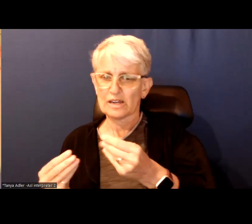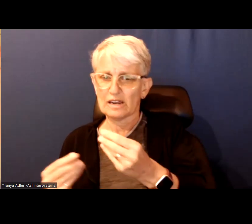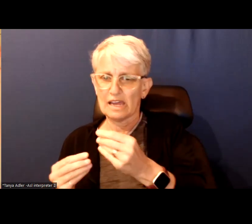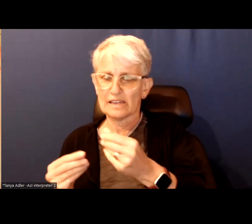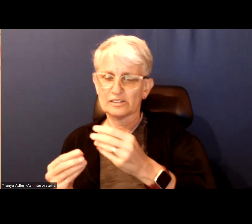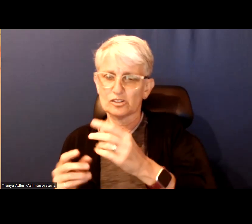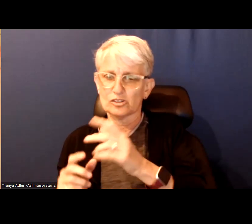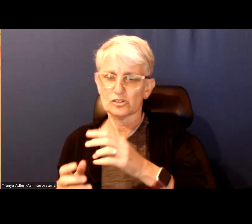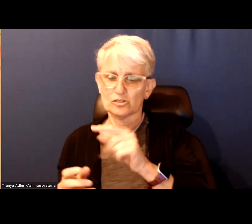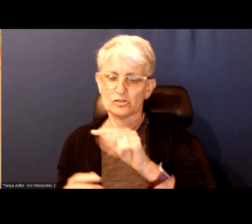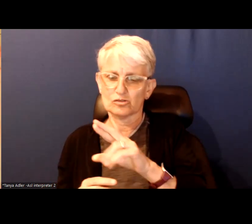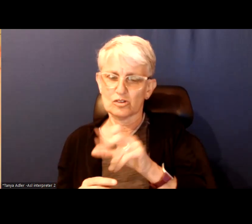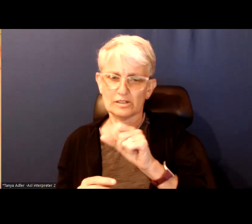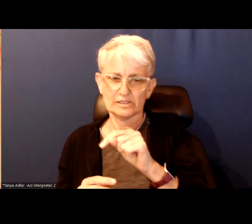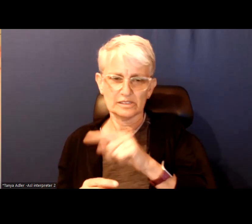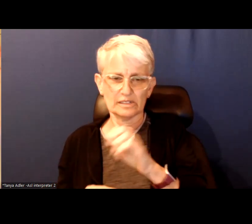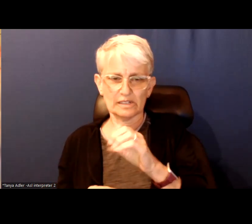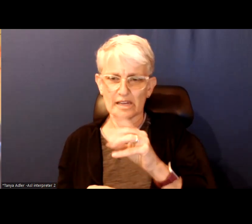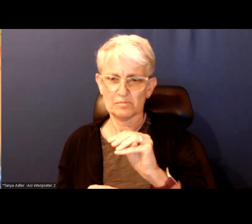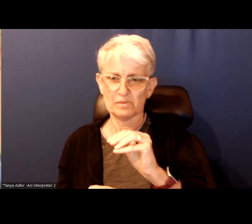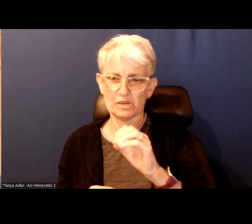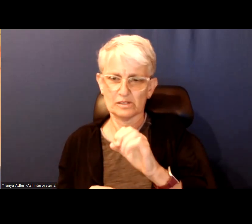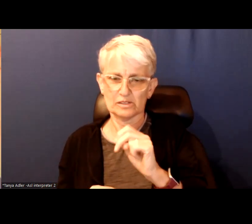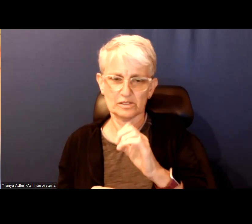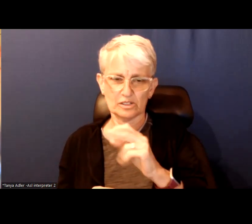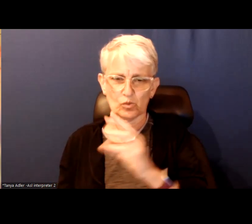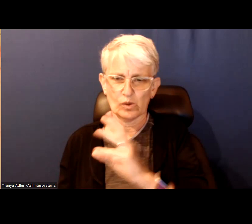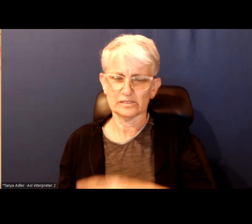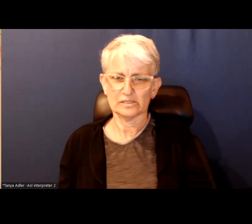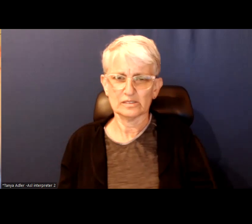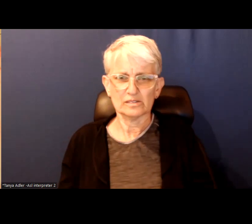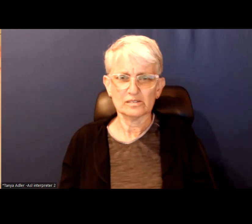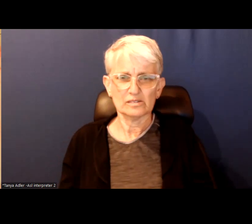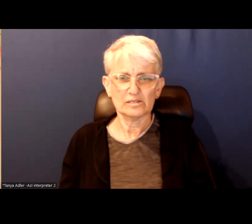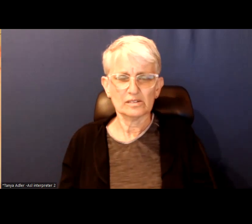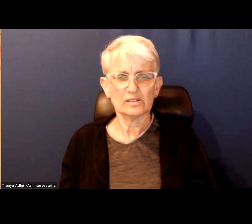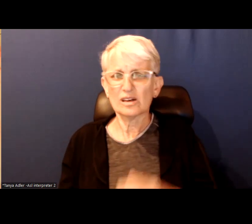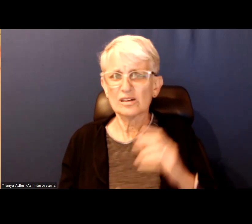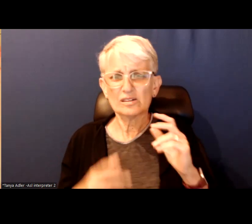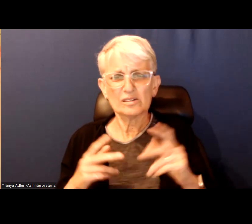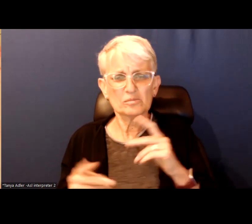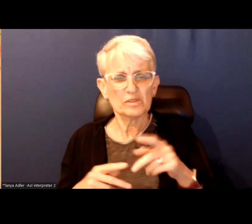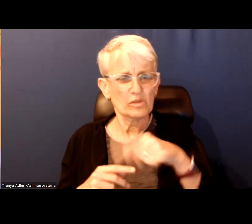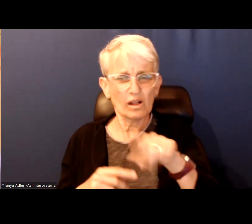owners on Ellington West. Will that get people on Ellington West to vote, maybe?